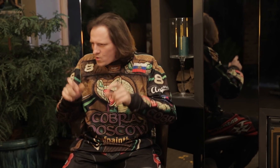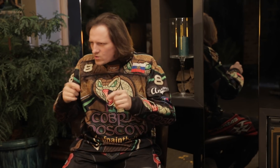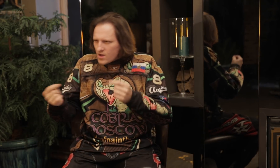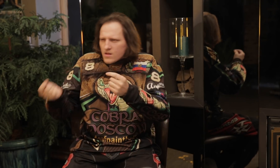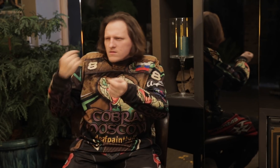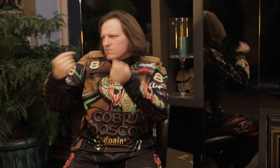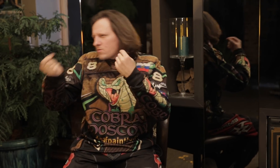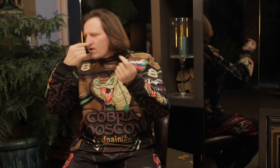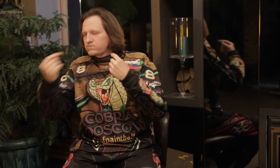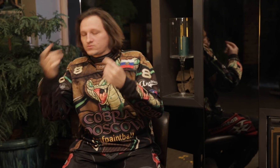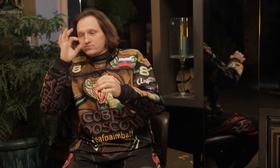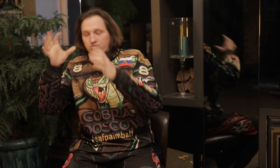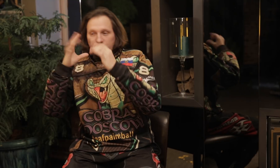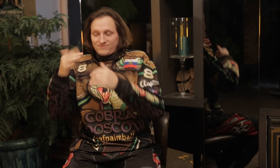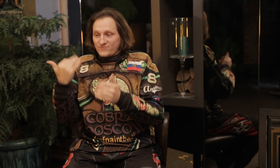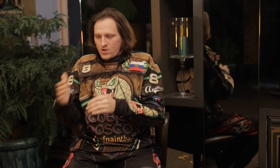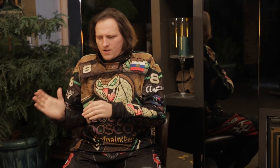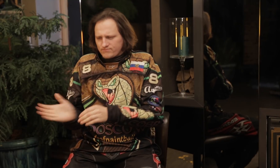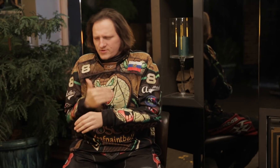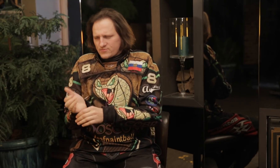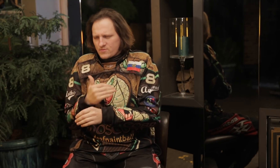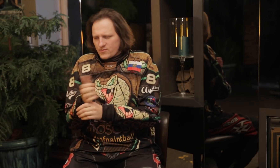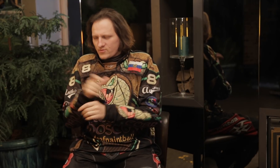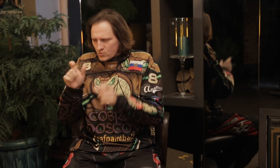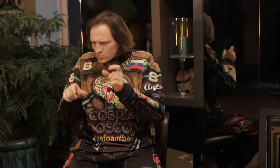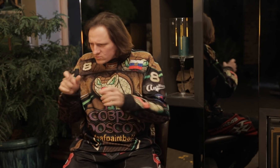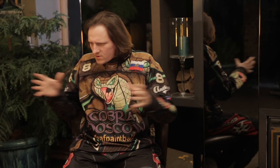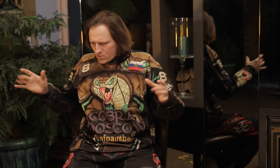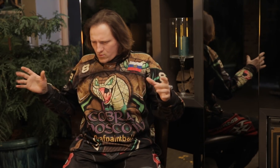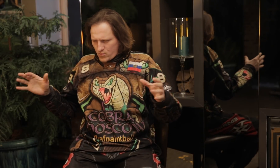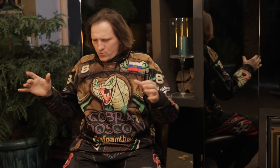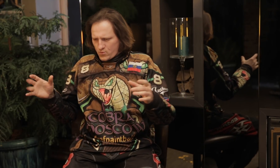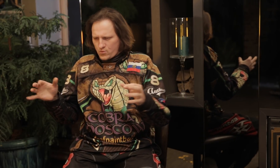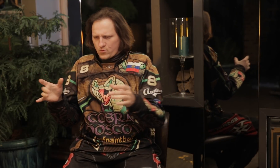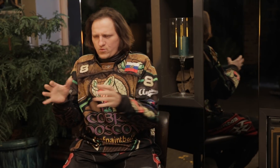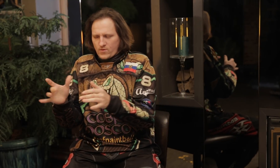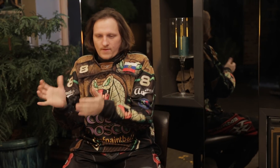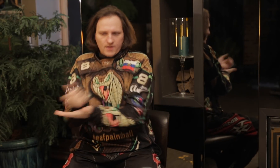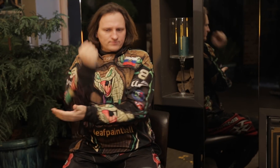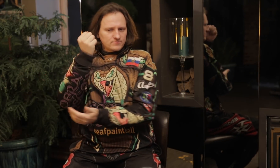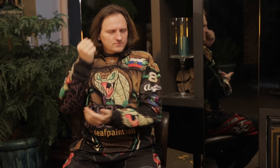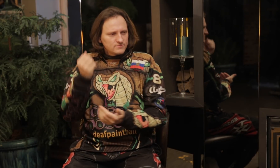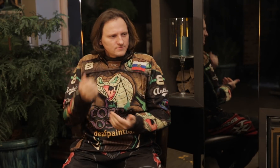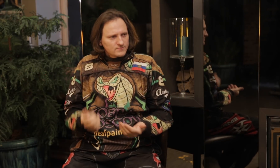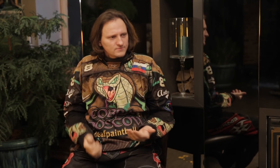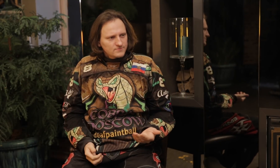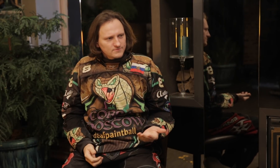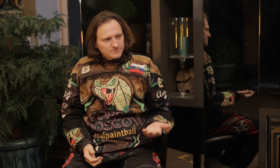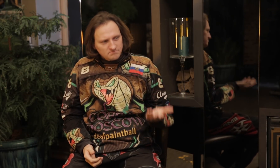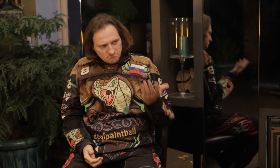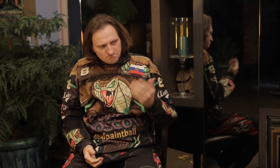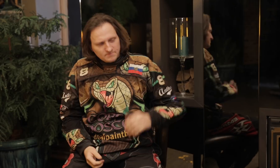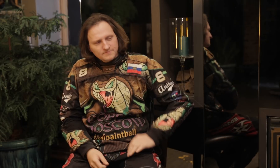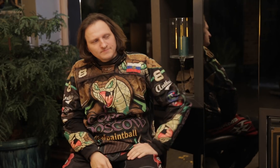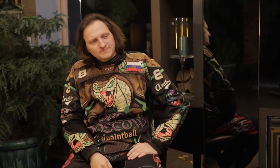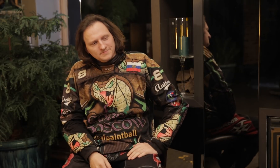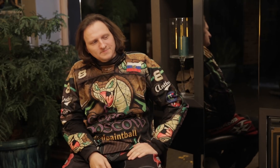With paintballs flying in the small space, people are picked off much more quickly. The number of players decreases, until only the winner is left standing.